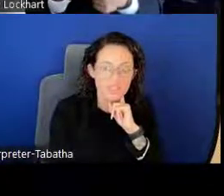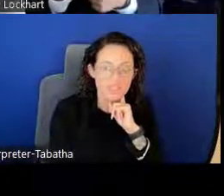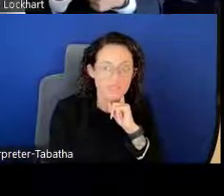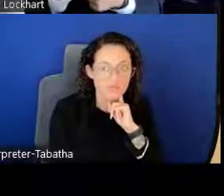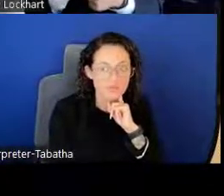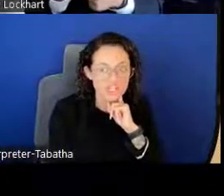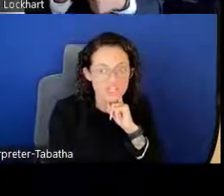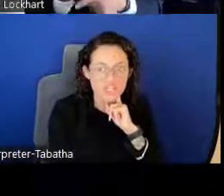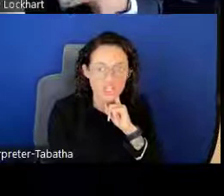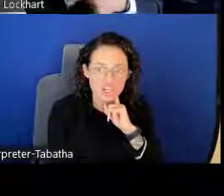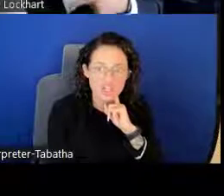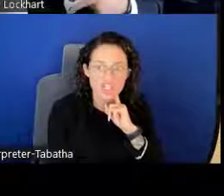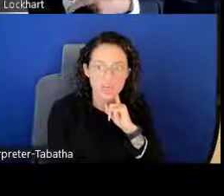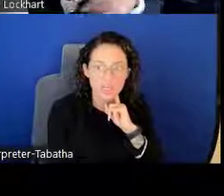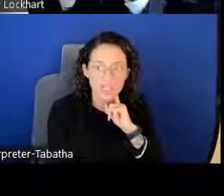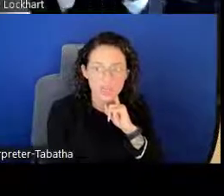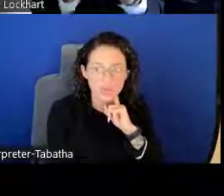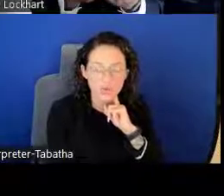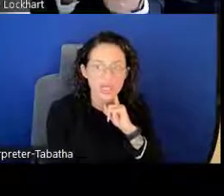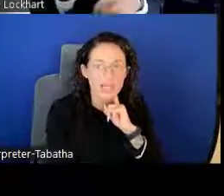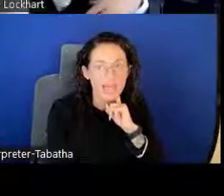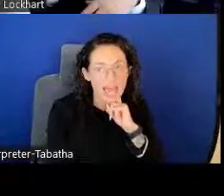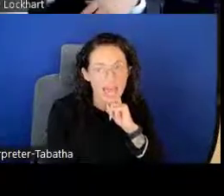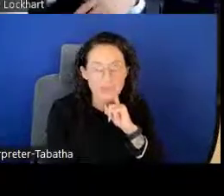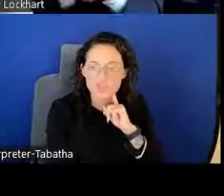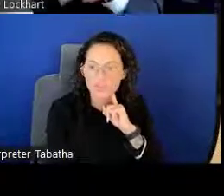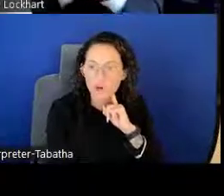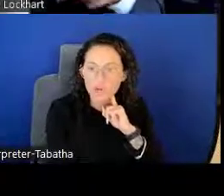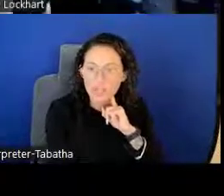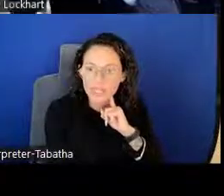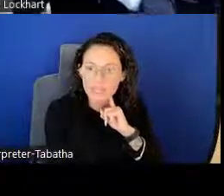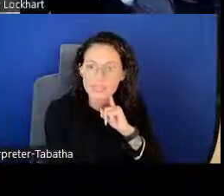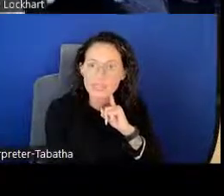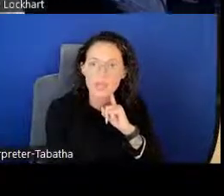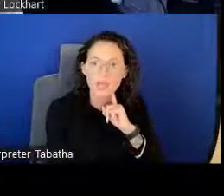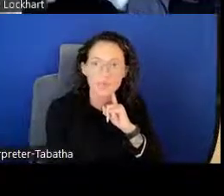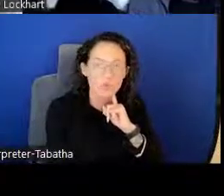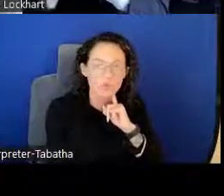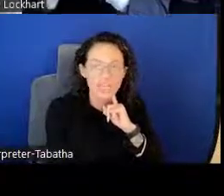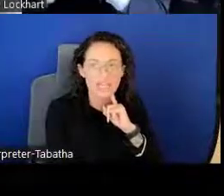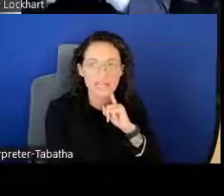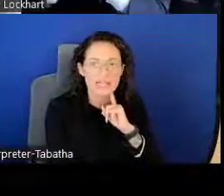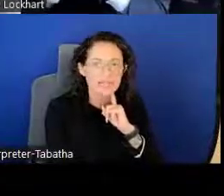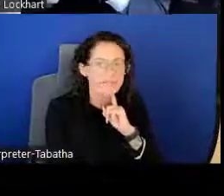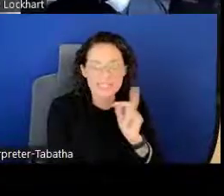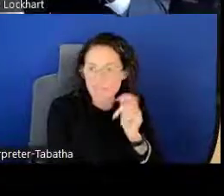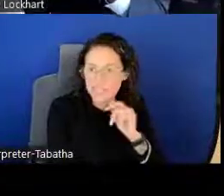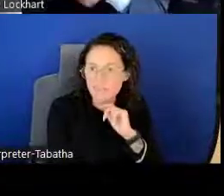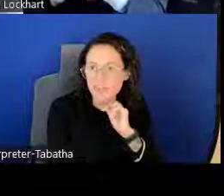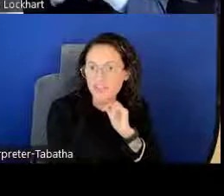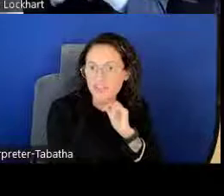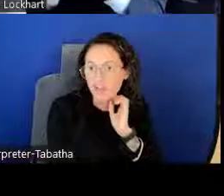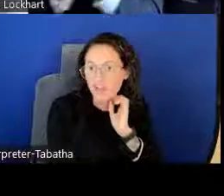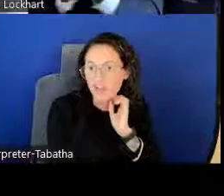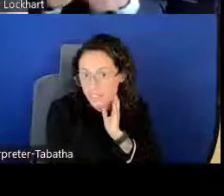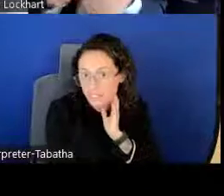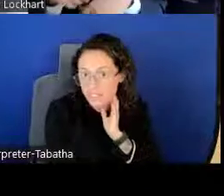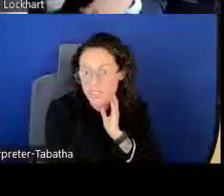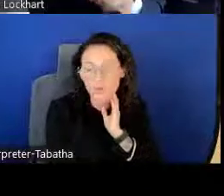The description should also include labs or departments, appropriate scientific colleagues that you